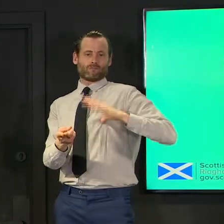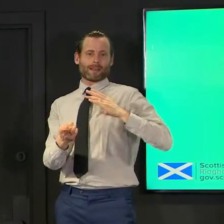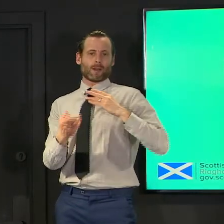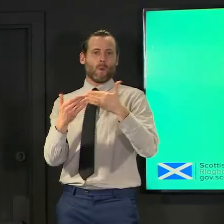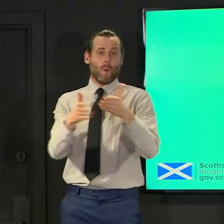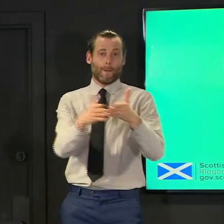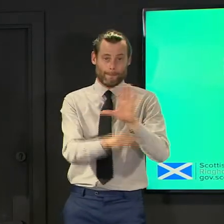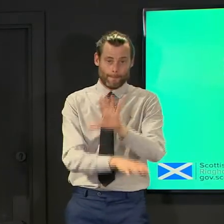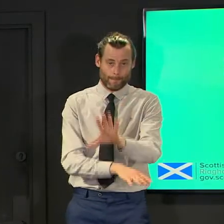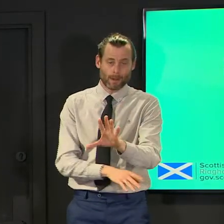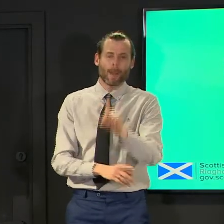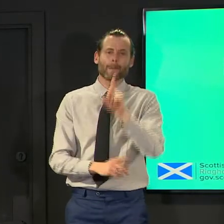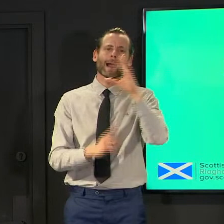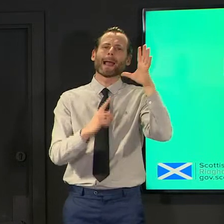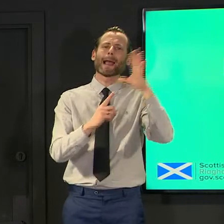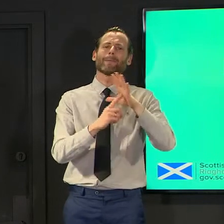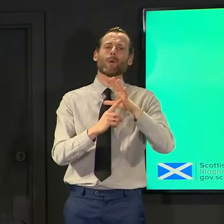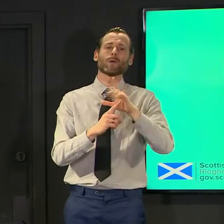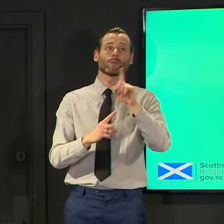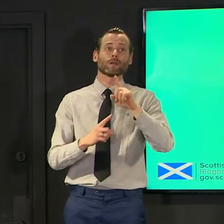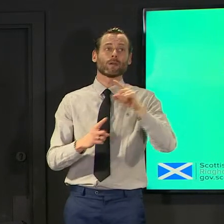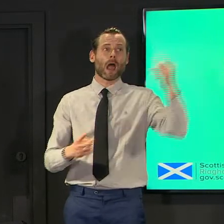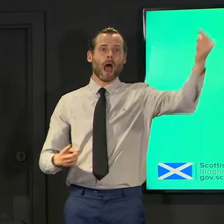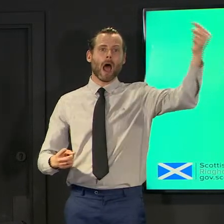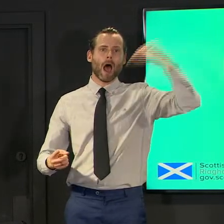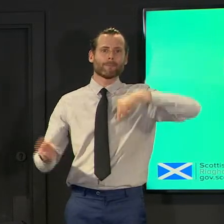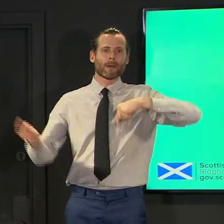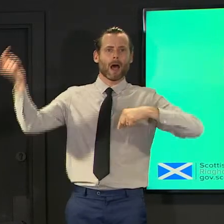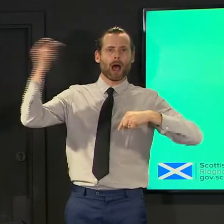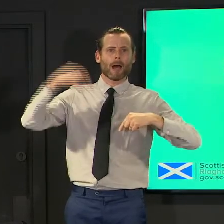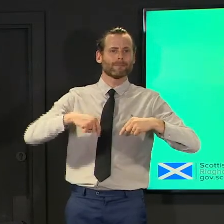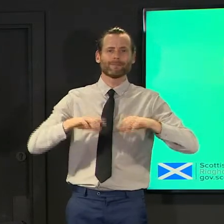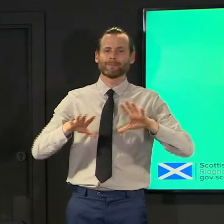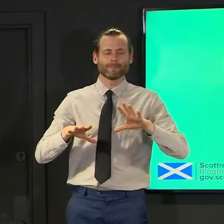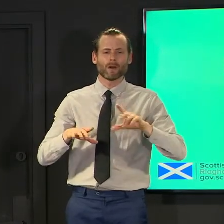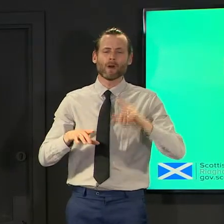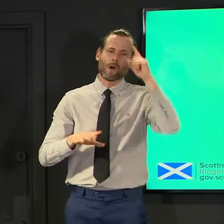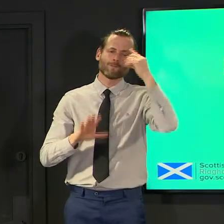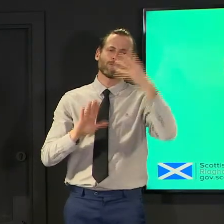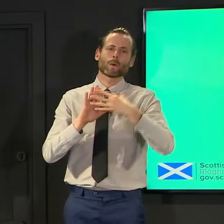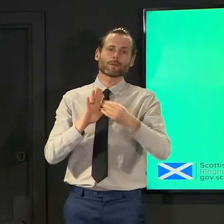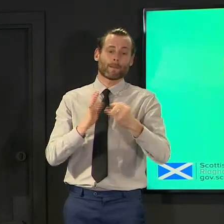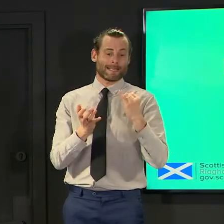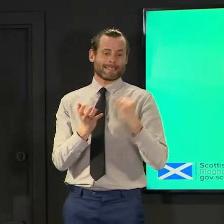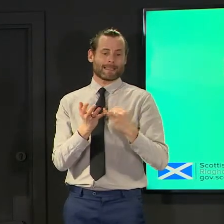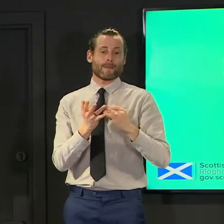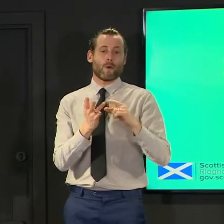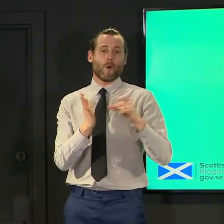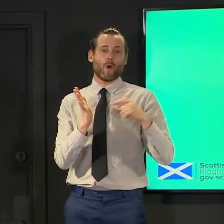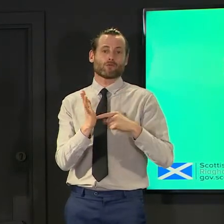variants don't do what we did in september october november and go back up again now that might seem